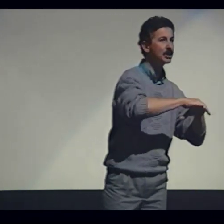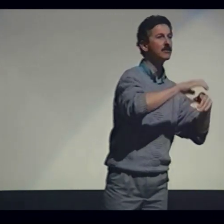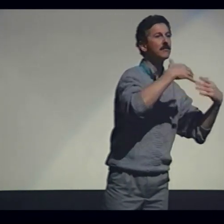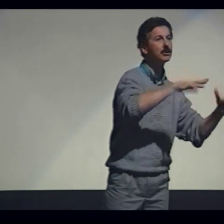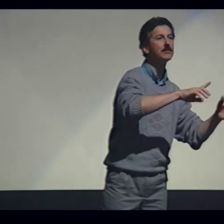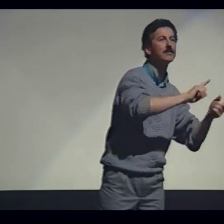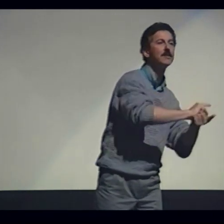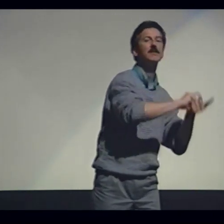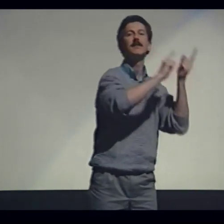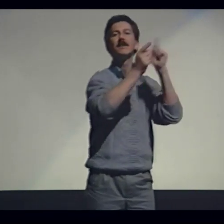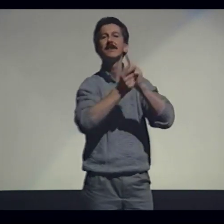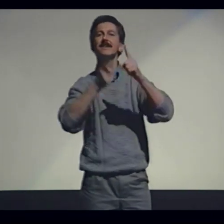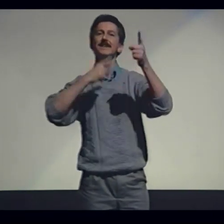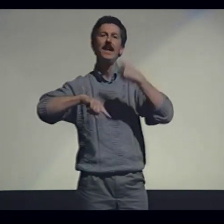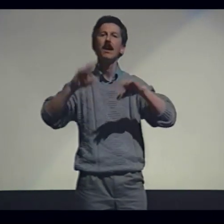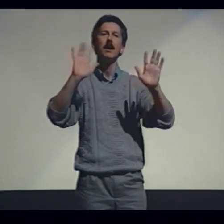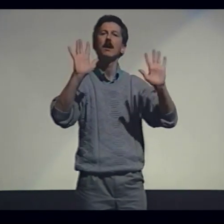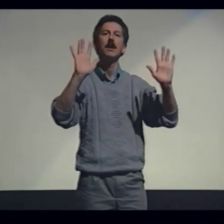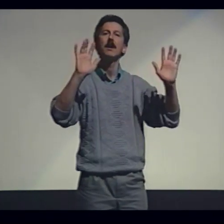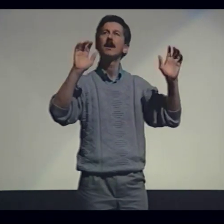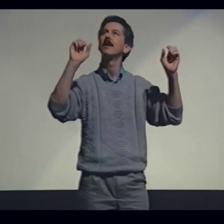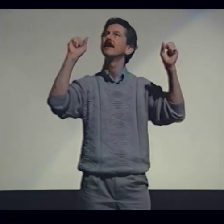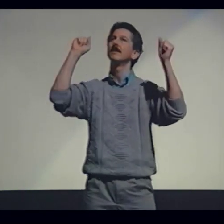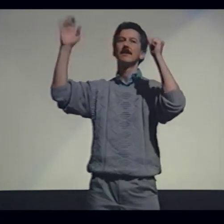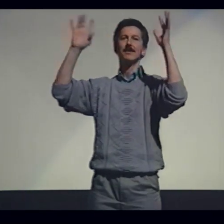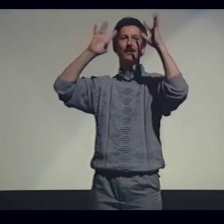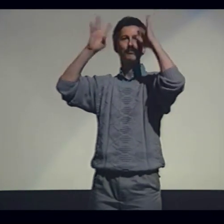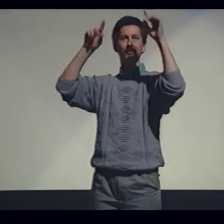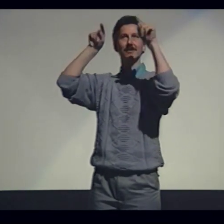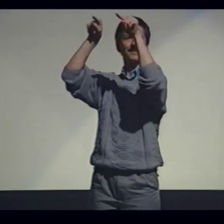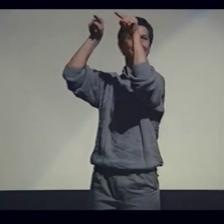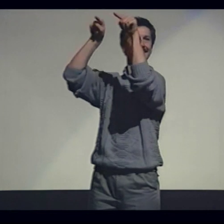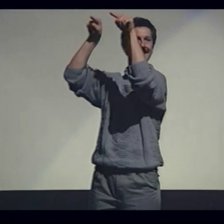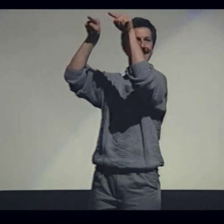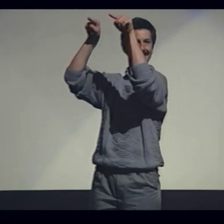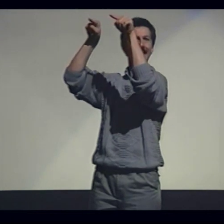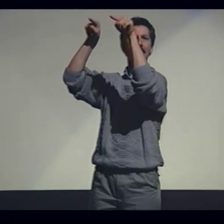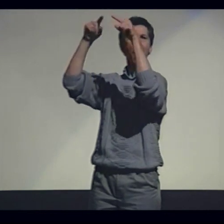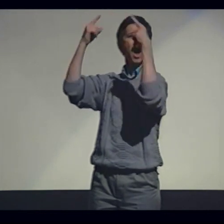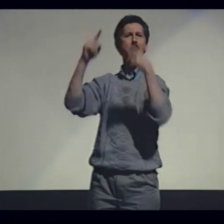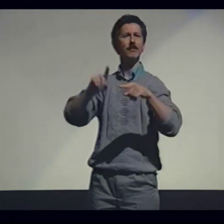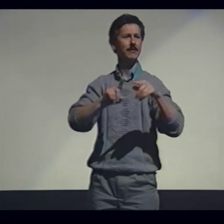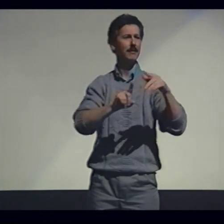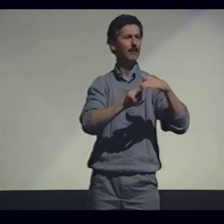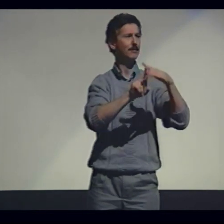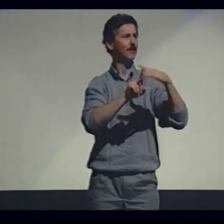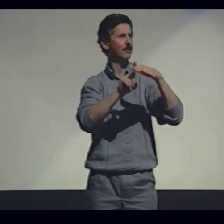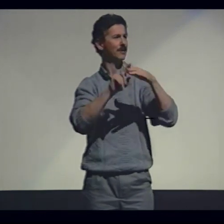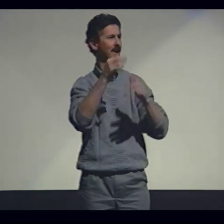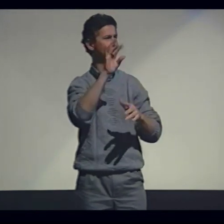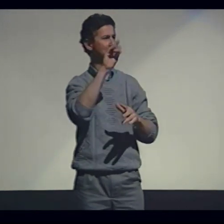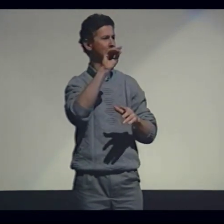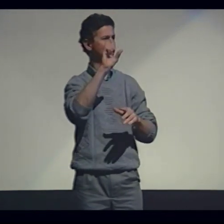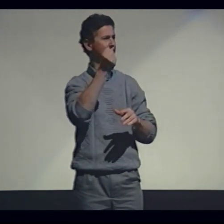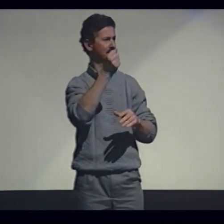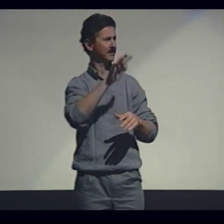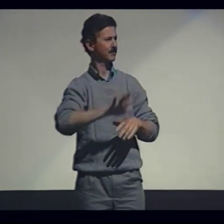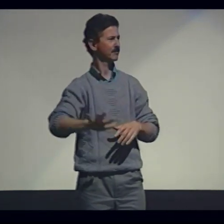It had not been written and then translated from English into sign, but this poetry had been generated in our own language.